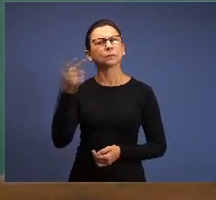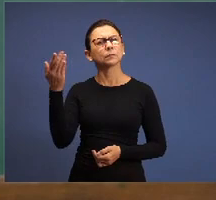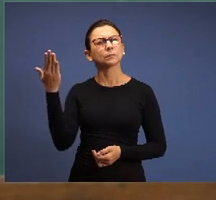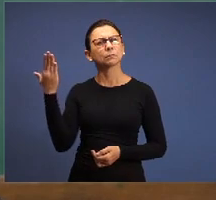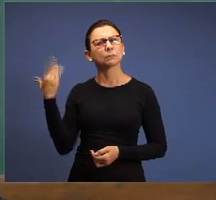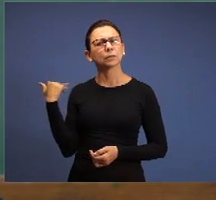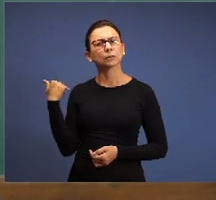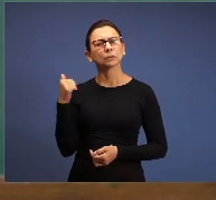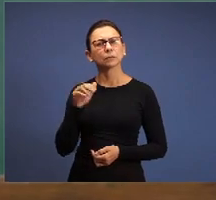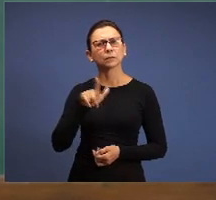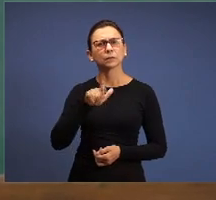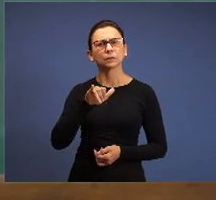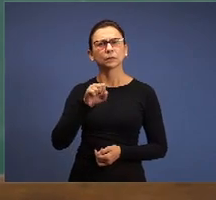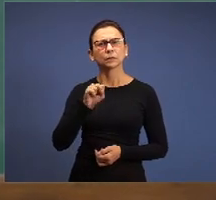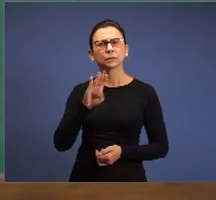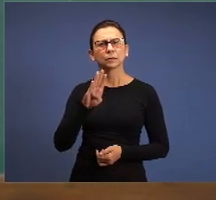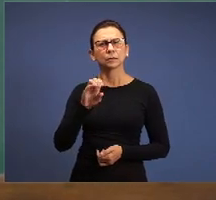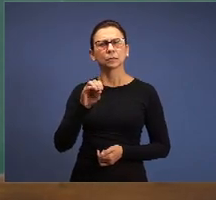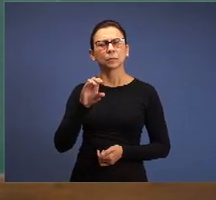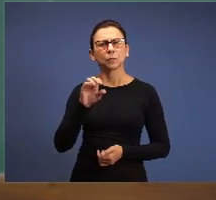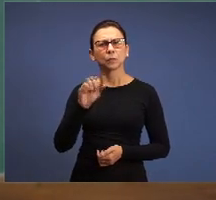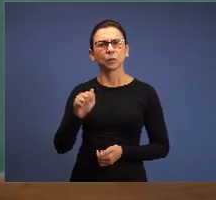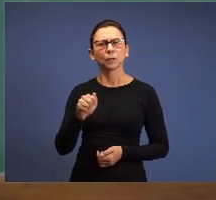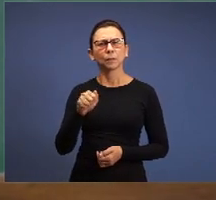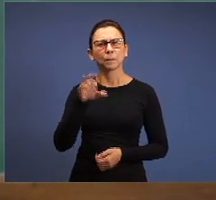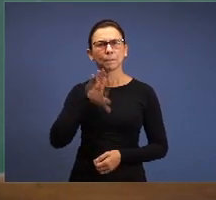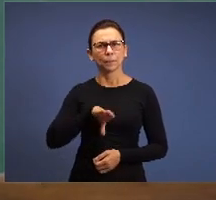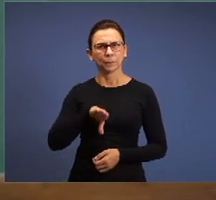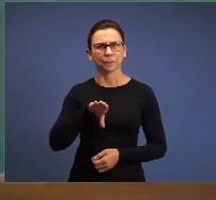Lisbon, Portugal, where at that seminar